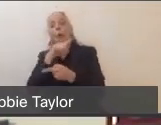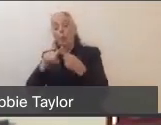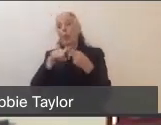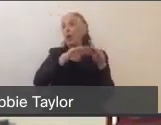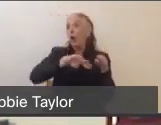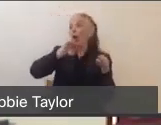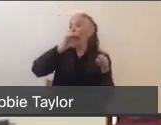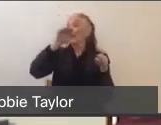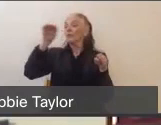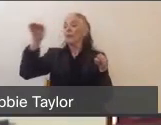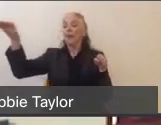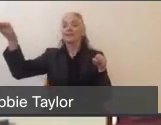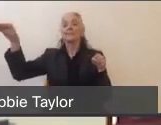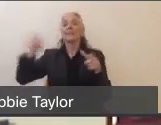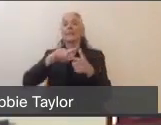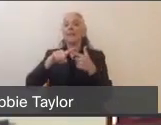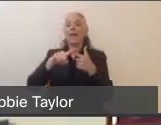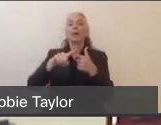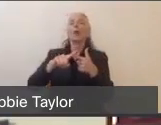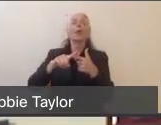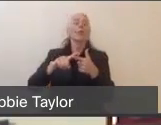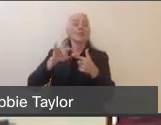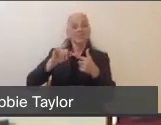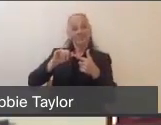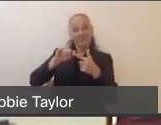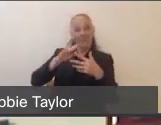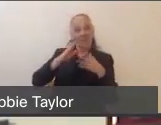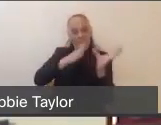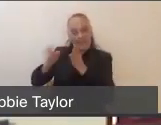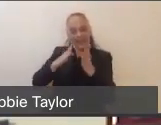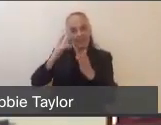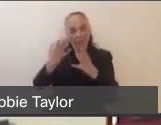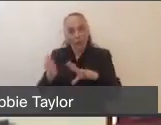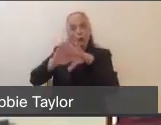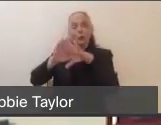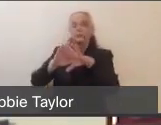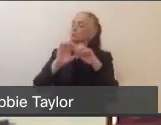we are not letting our guard down. We will use that time to continue to refine our plans, make them better,